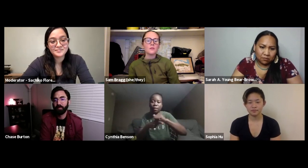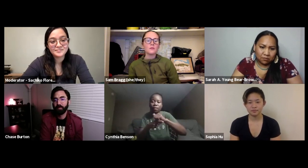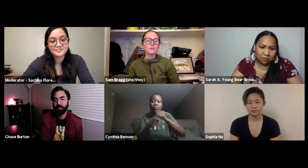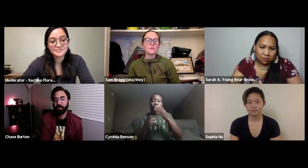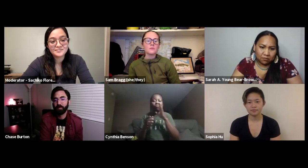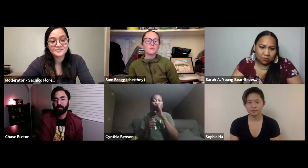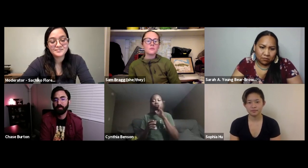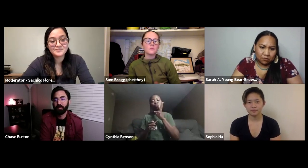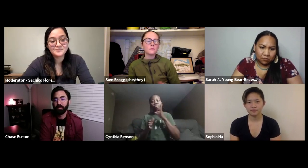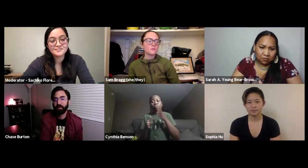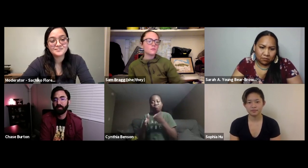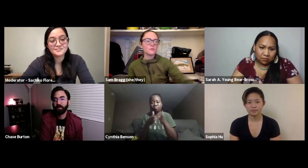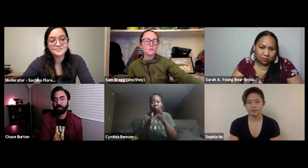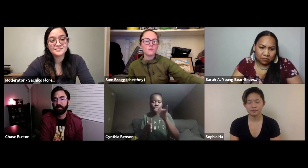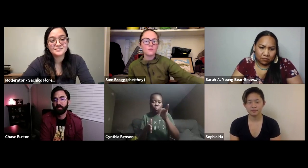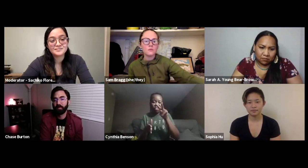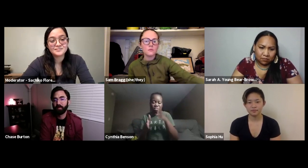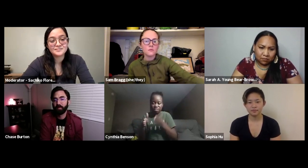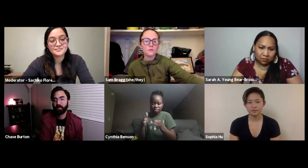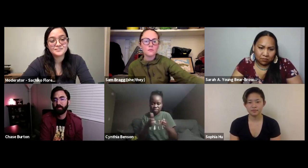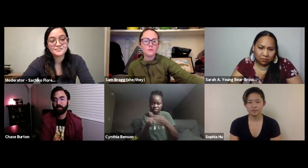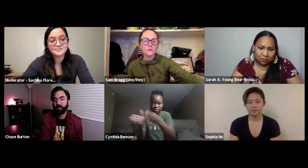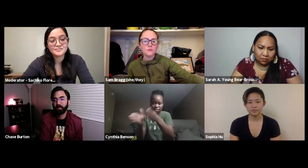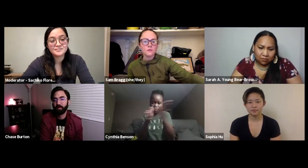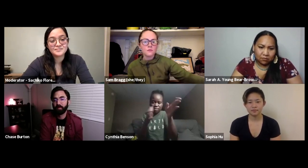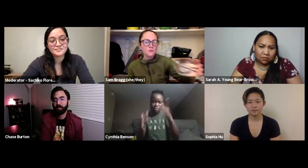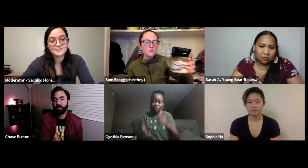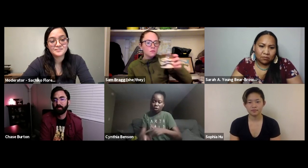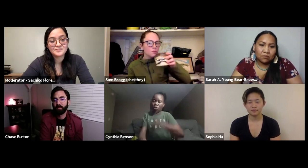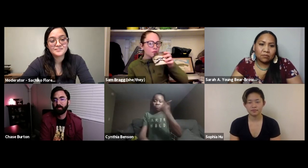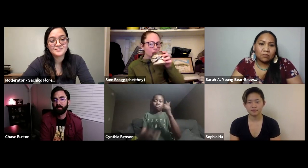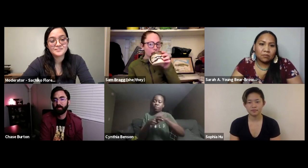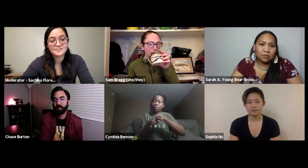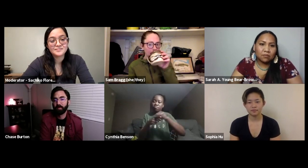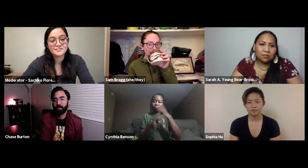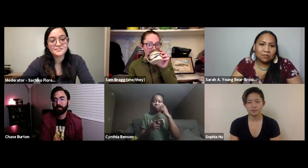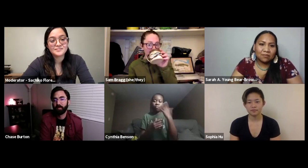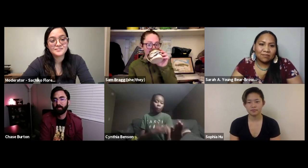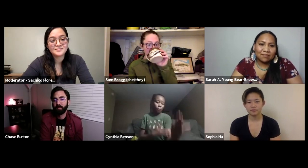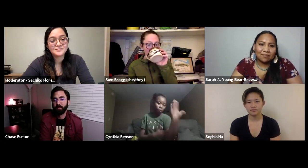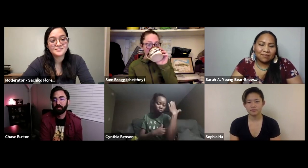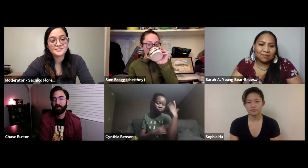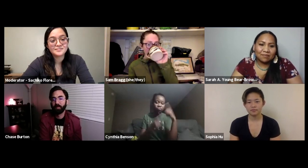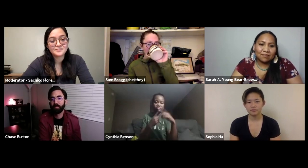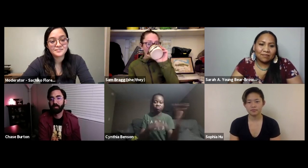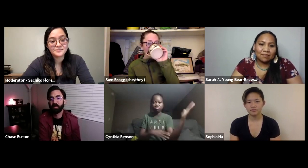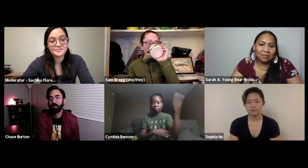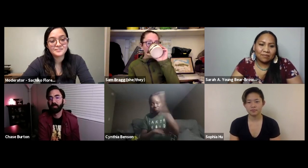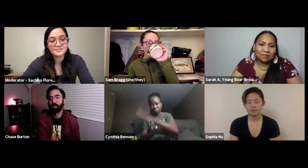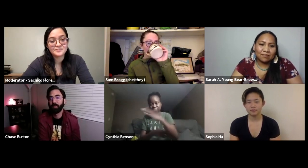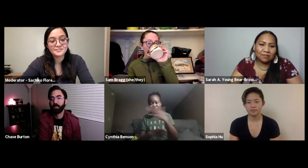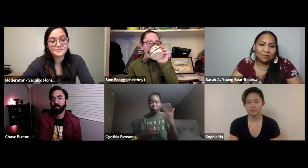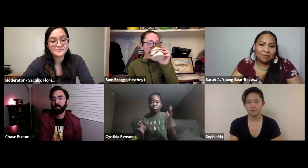actually practiced the canoeing and got onto a river and we did a long practice. We did